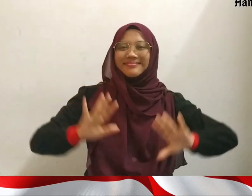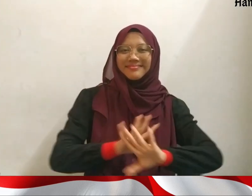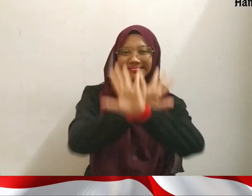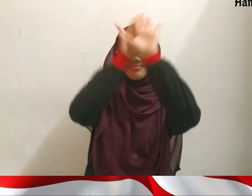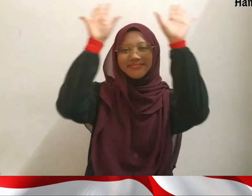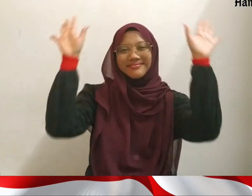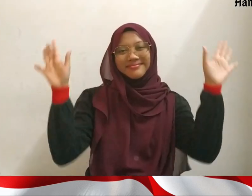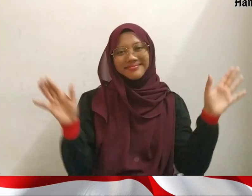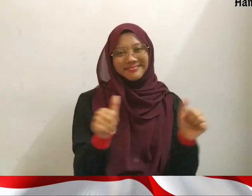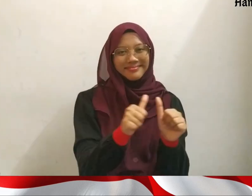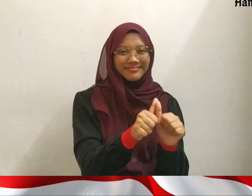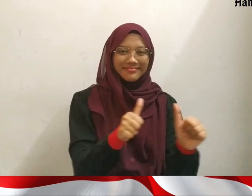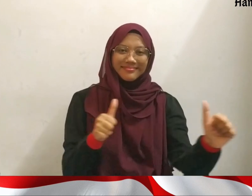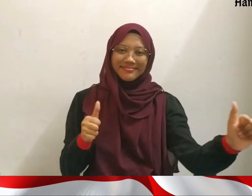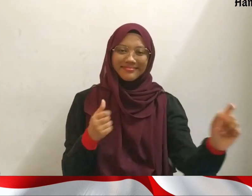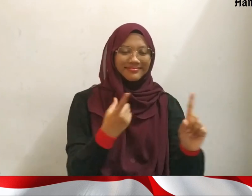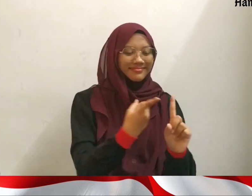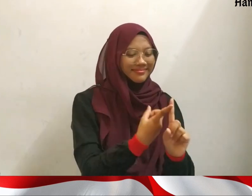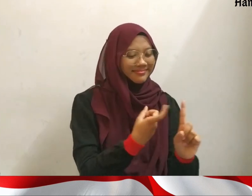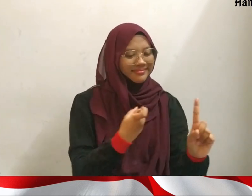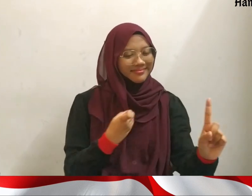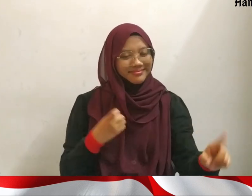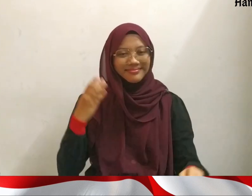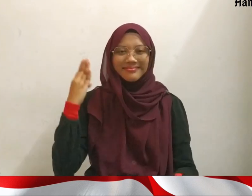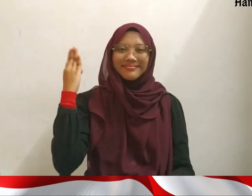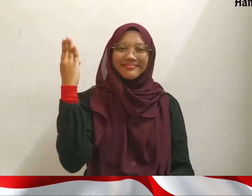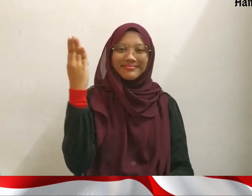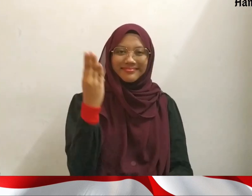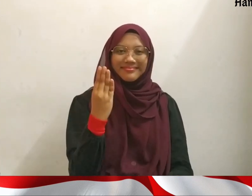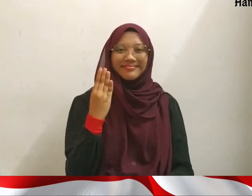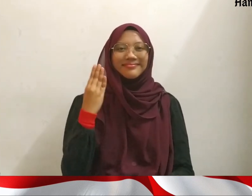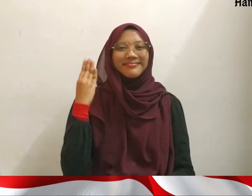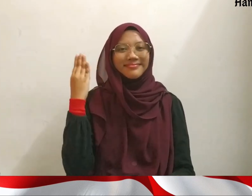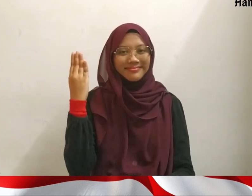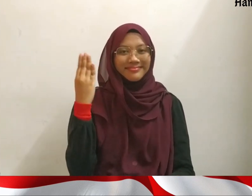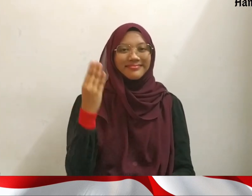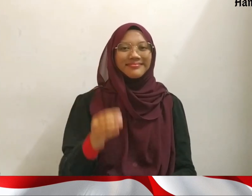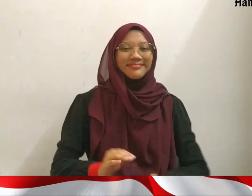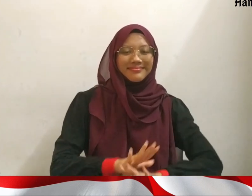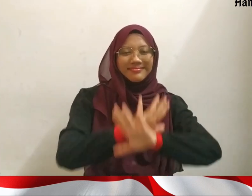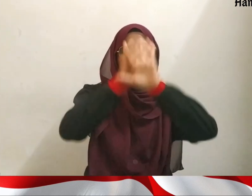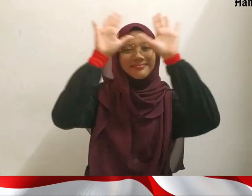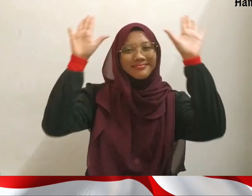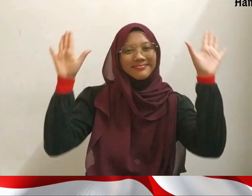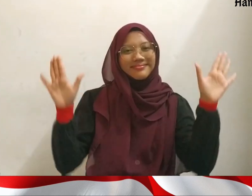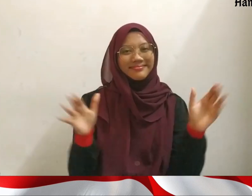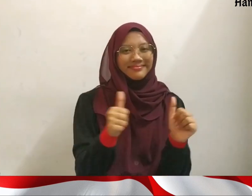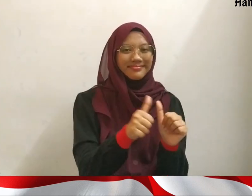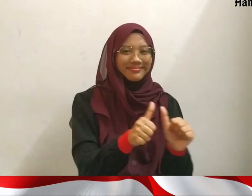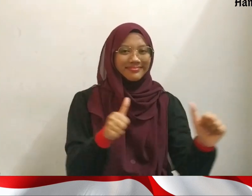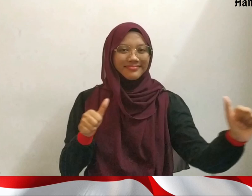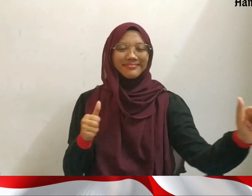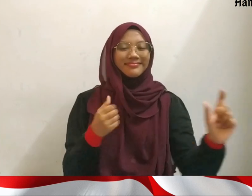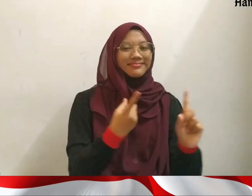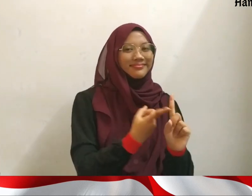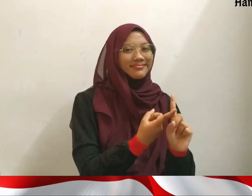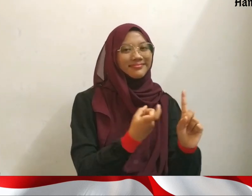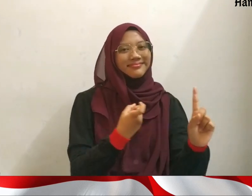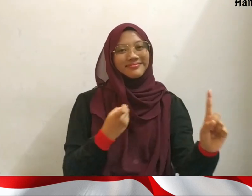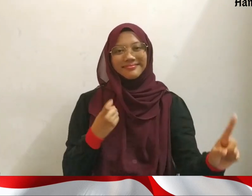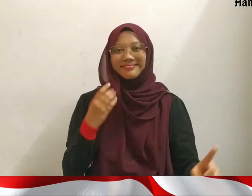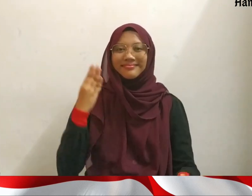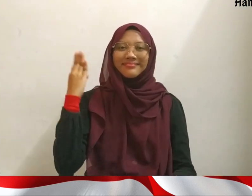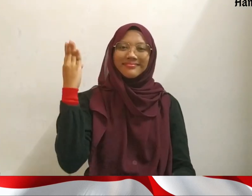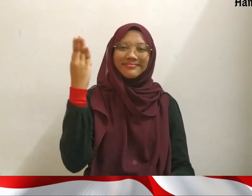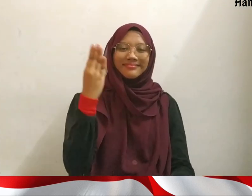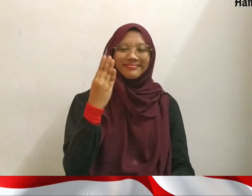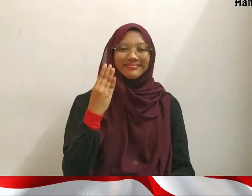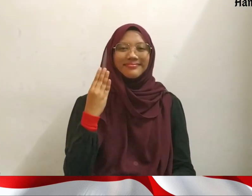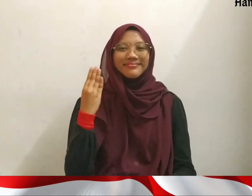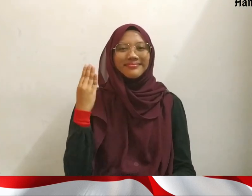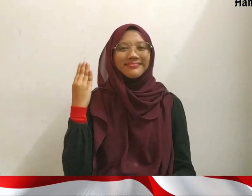Shine beyond the usual flickers